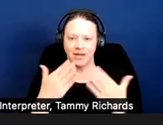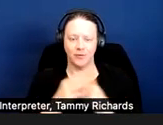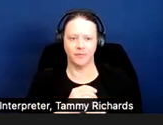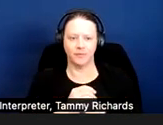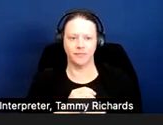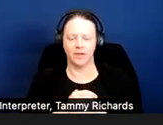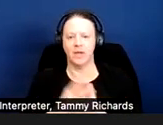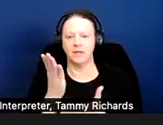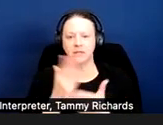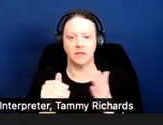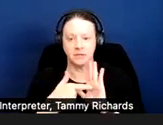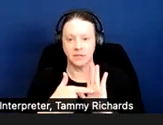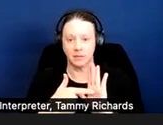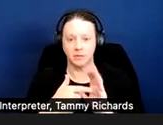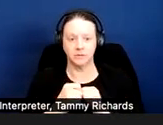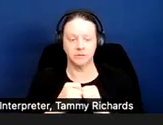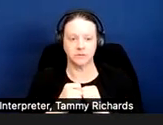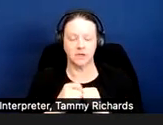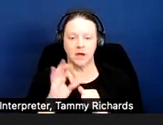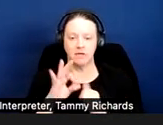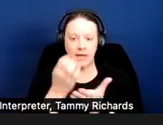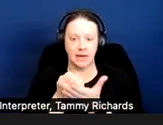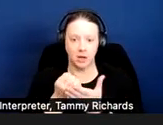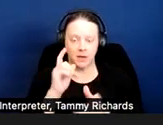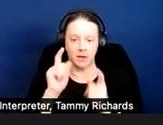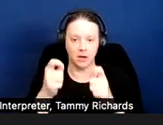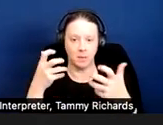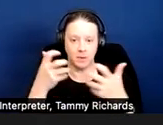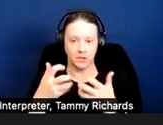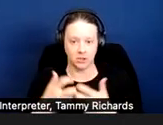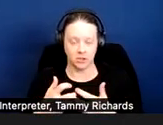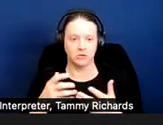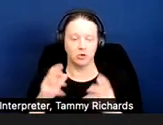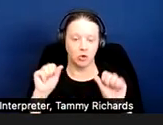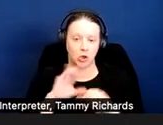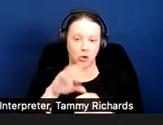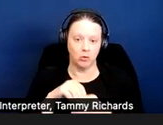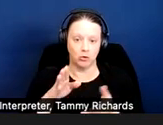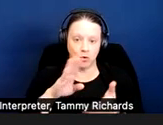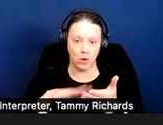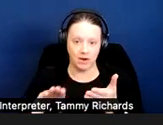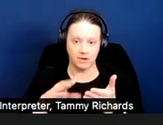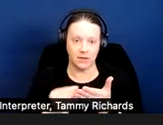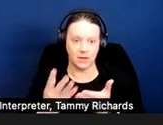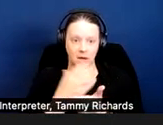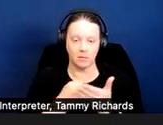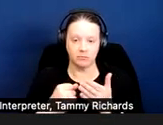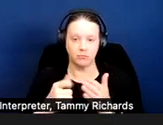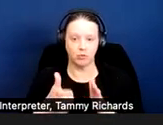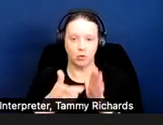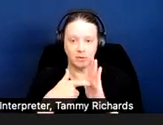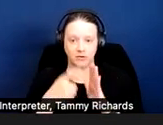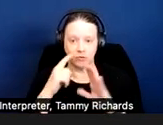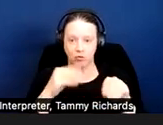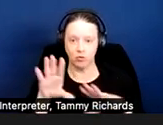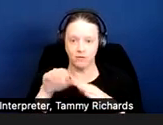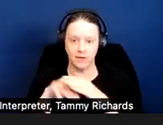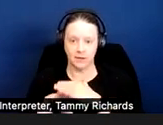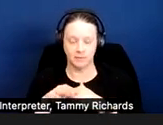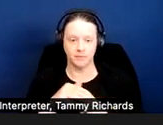Some examples of economic accommodations might be waiving income requirements for move-in;